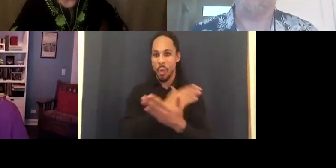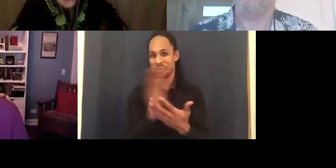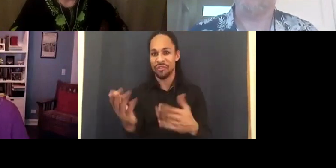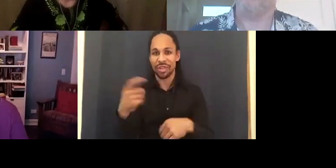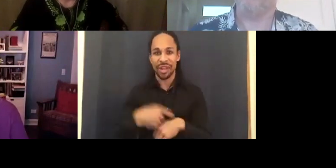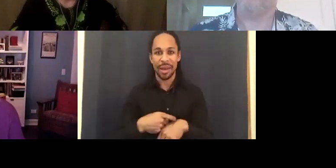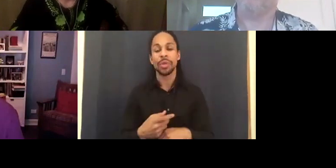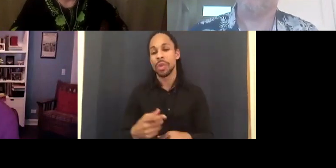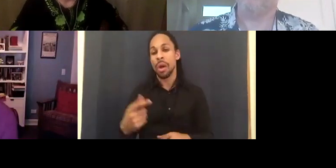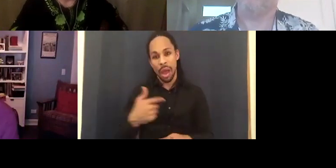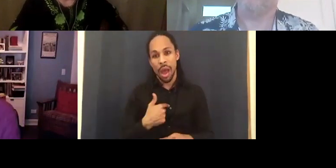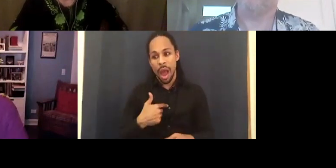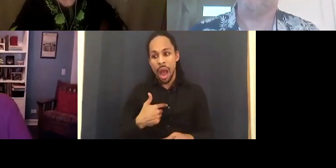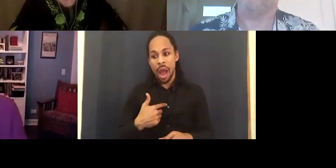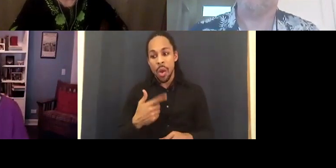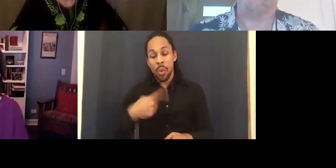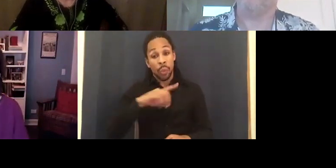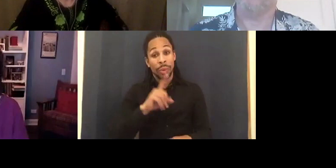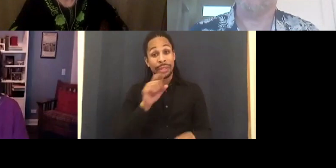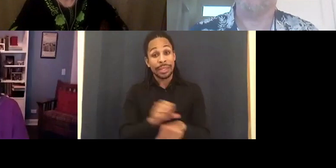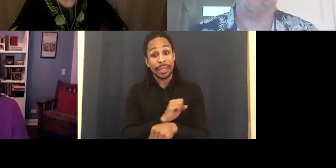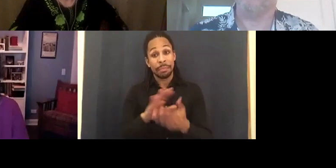tired about two years -- right before the kick starter.